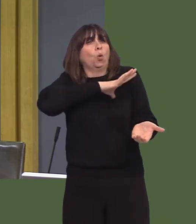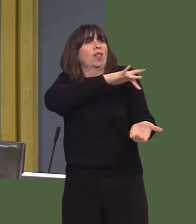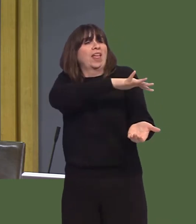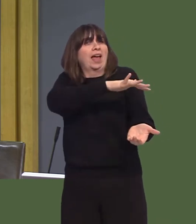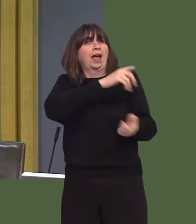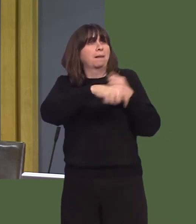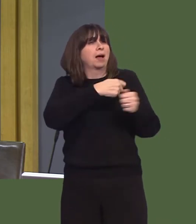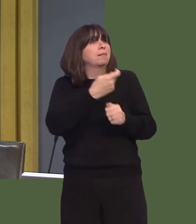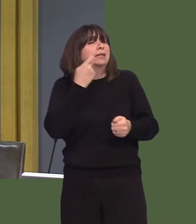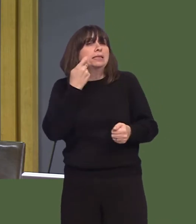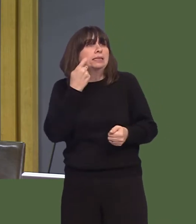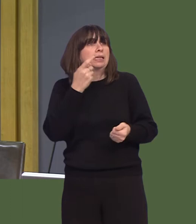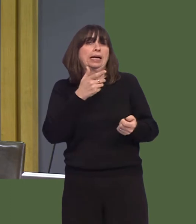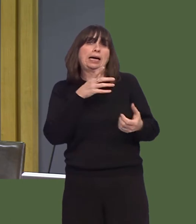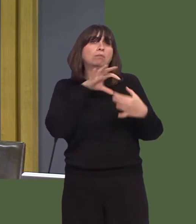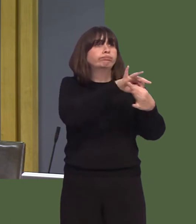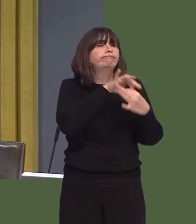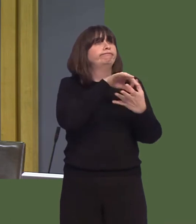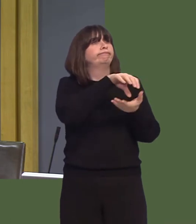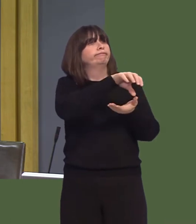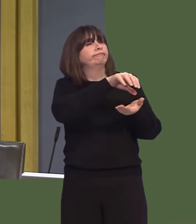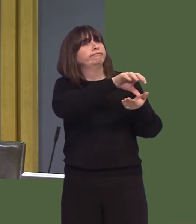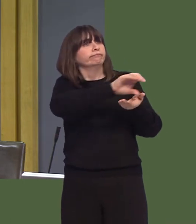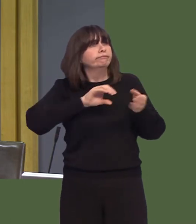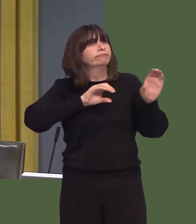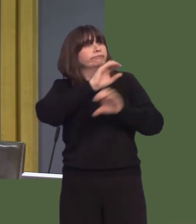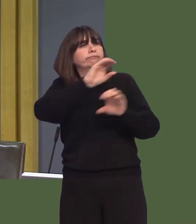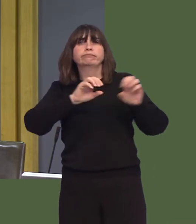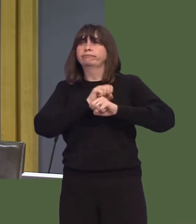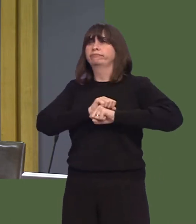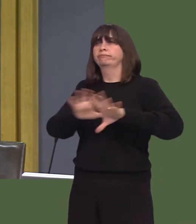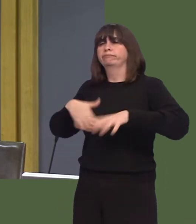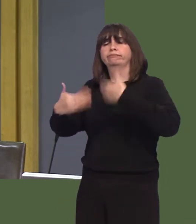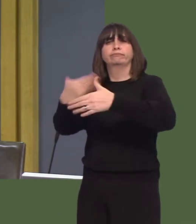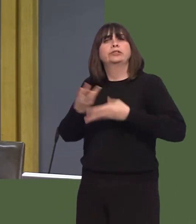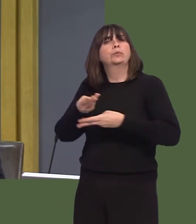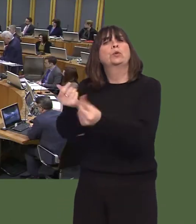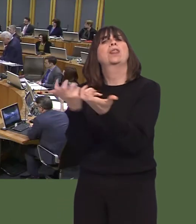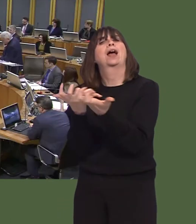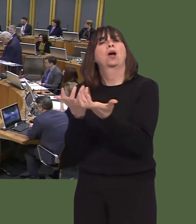to engage with, and that it will be targeted and that it can deliver on its very good intentions indeed?